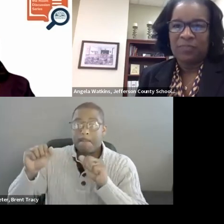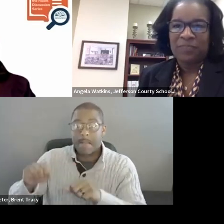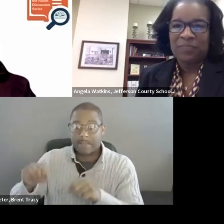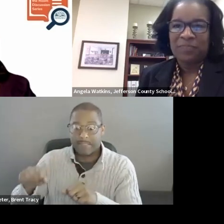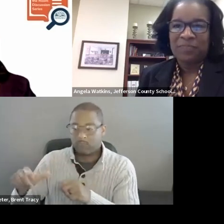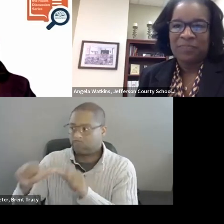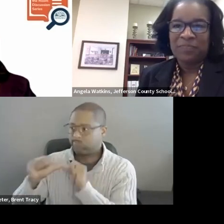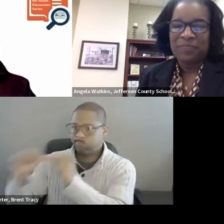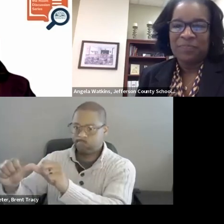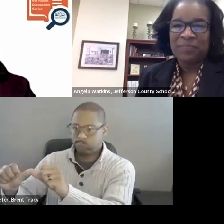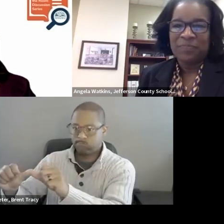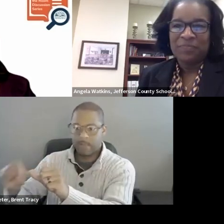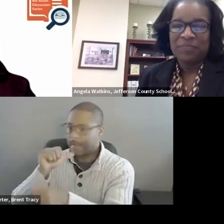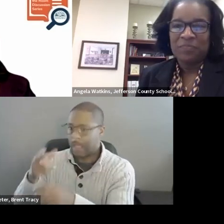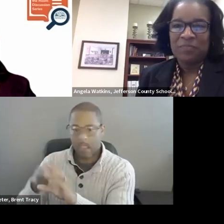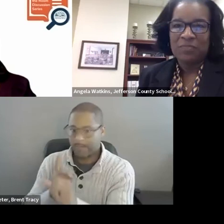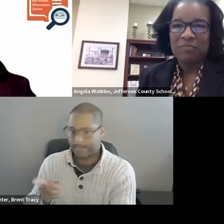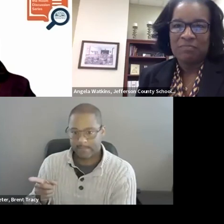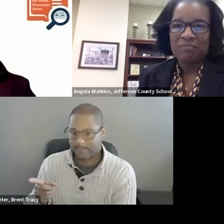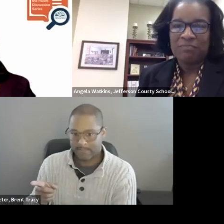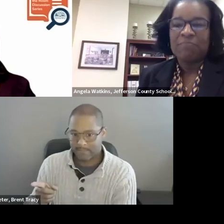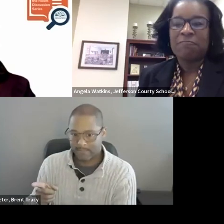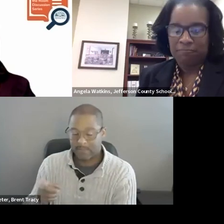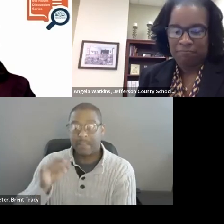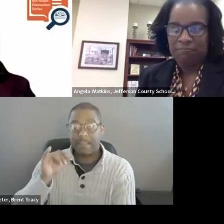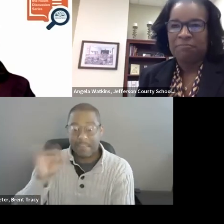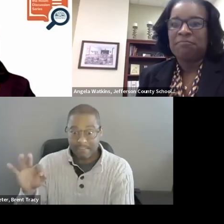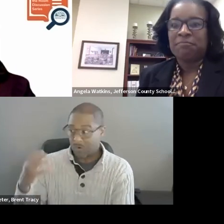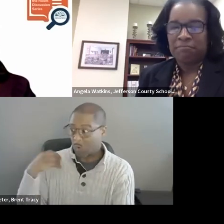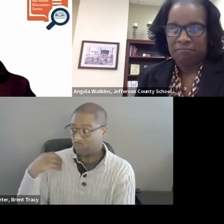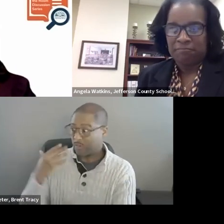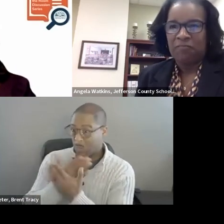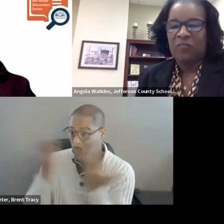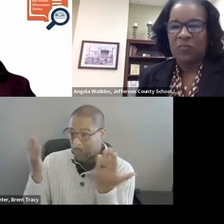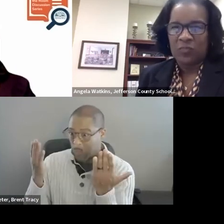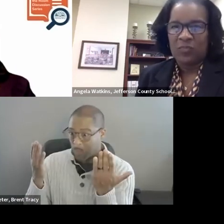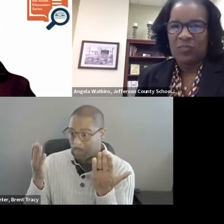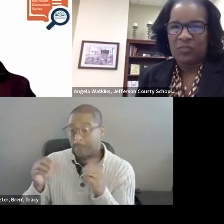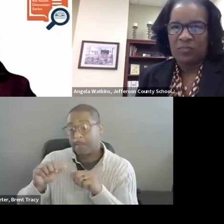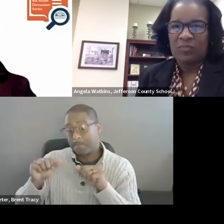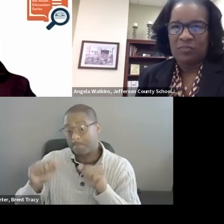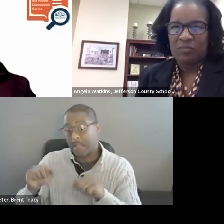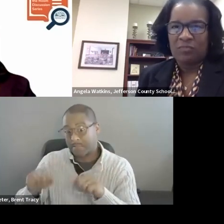So many are just so worn out from COVID whatever else they have been dealing with, and they are exiting the profession.